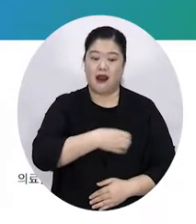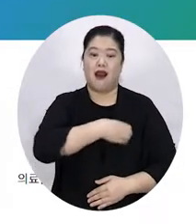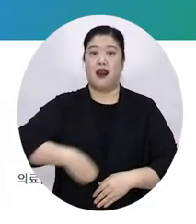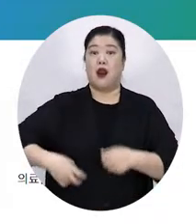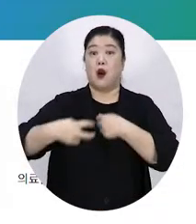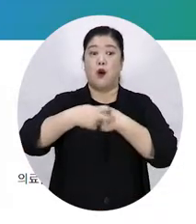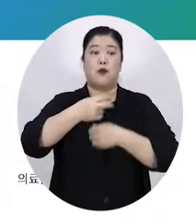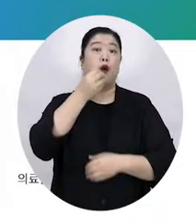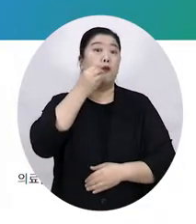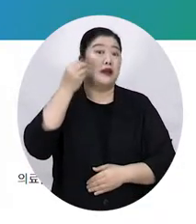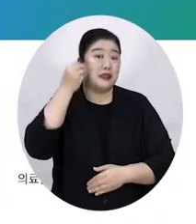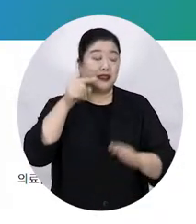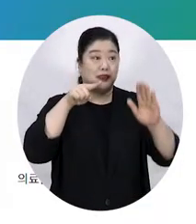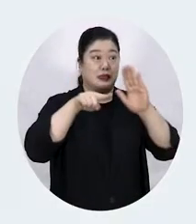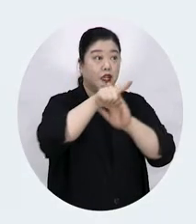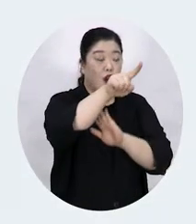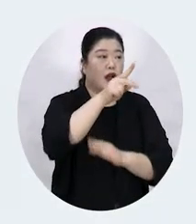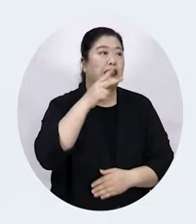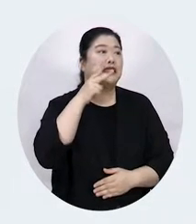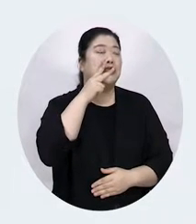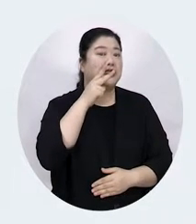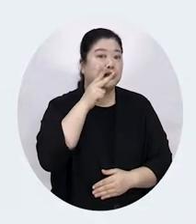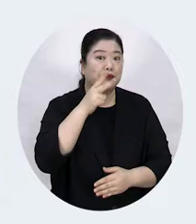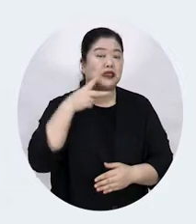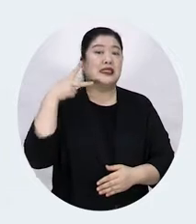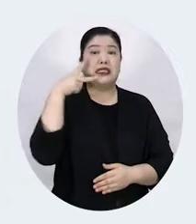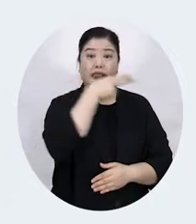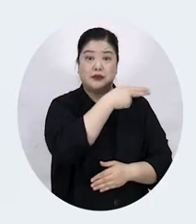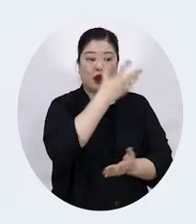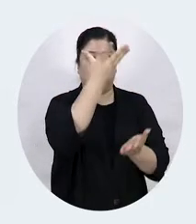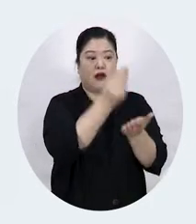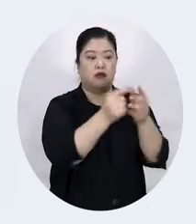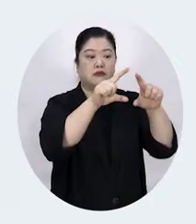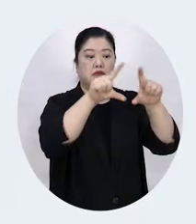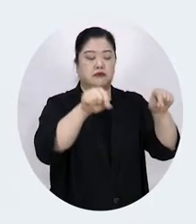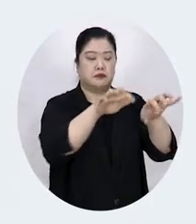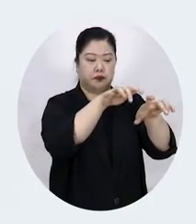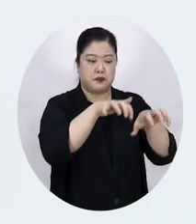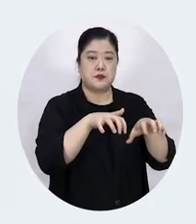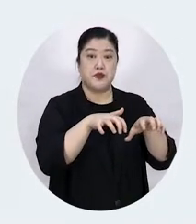have to visit Gangseo-gu public health center home page, download and fill in the smoking cessation card